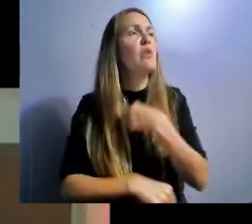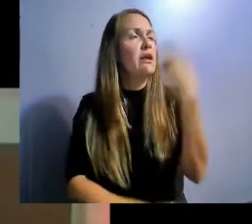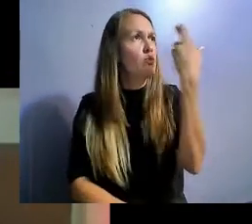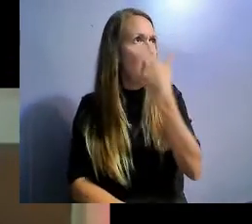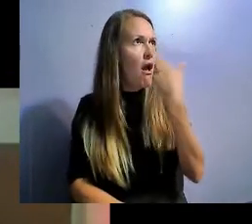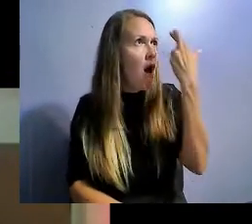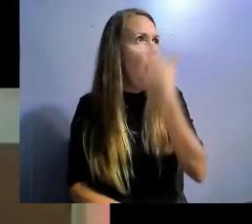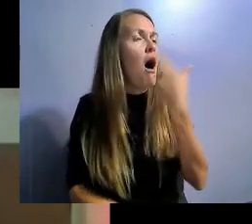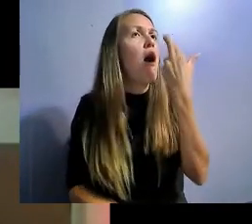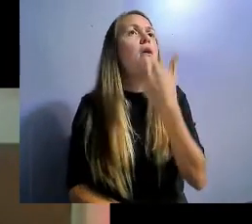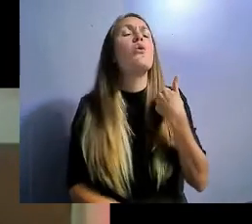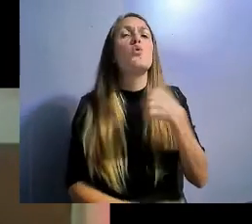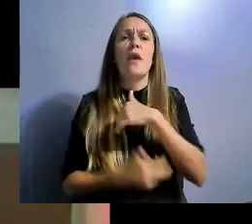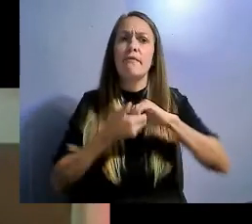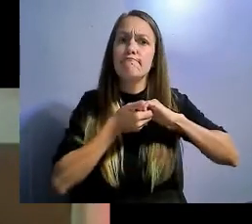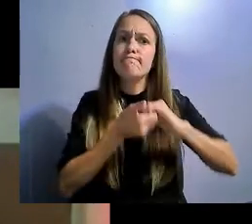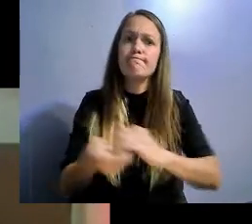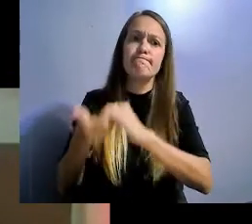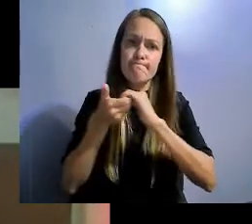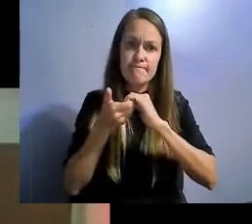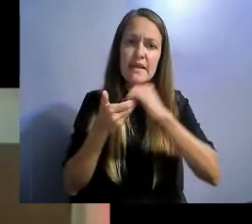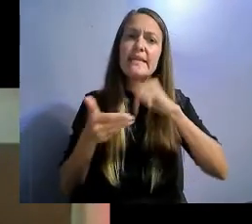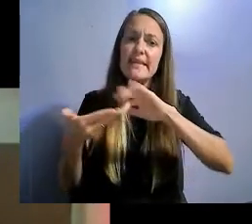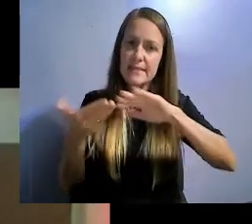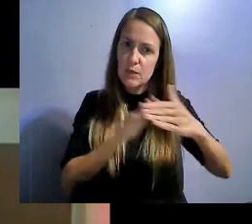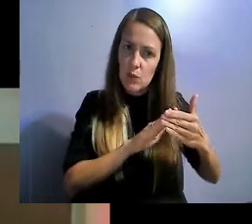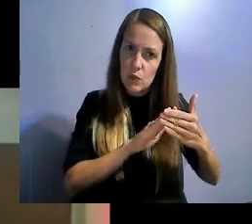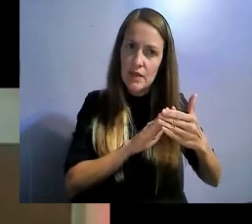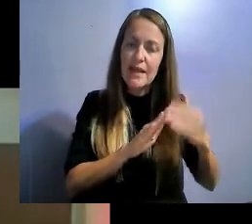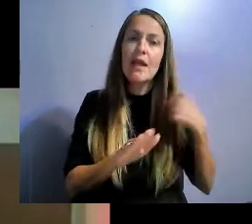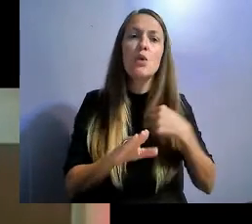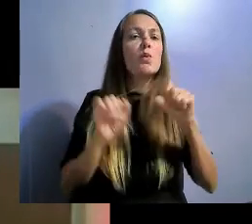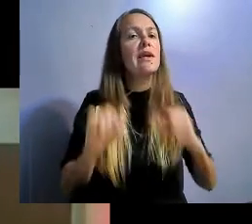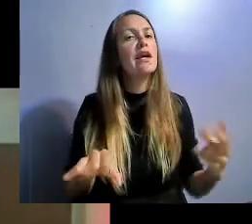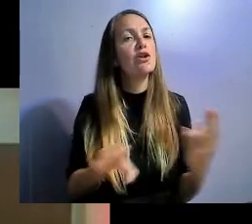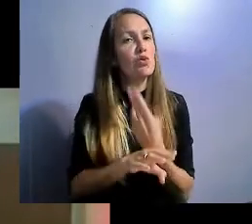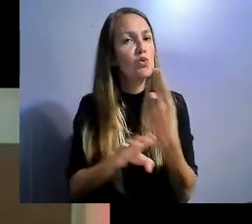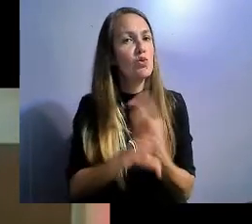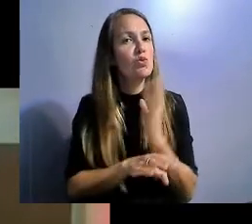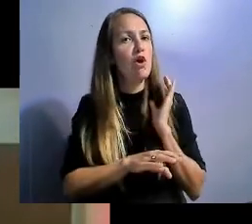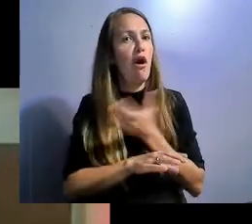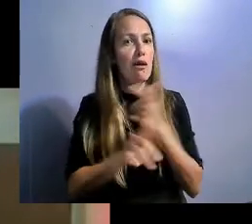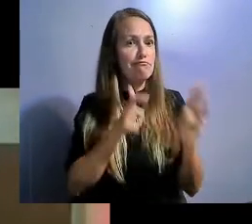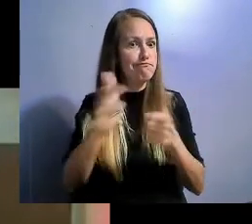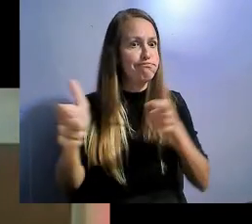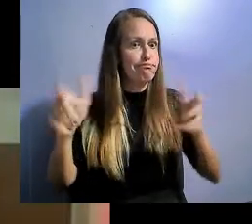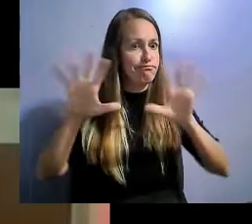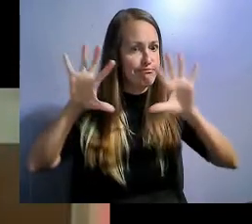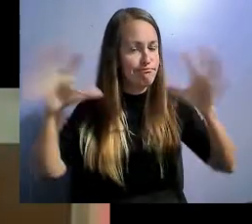We will utilize the strength that we have in numbers and, we get out and we do vote.